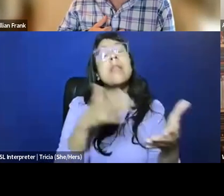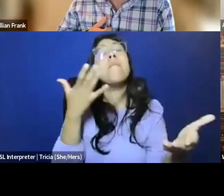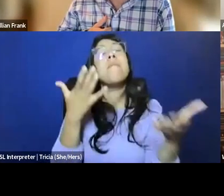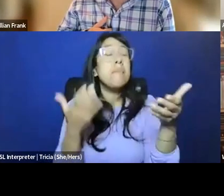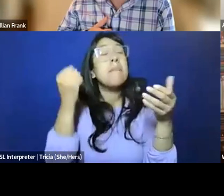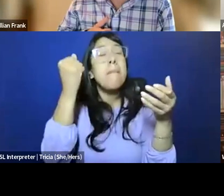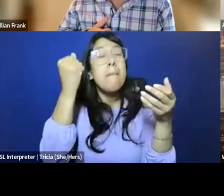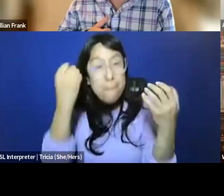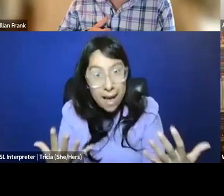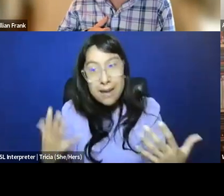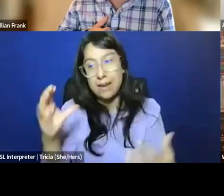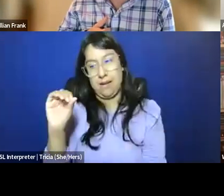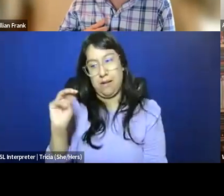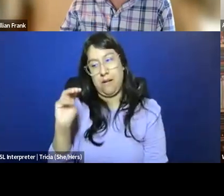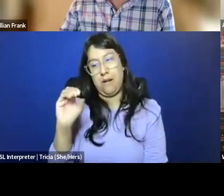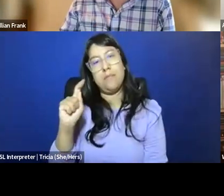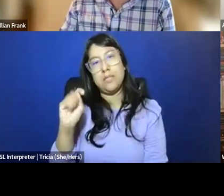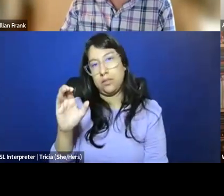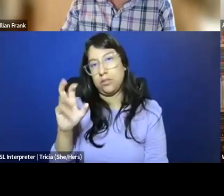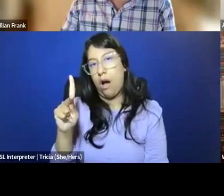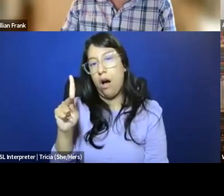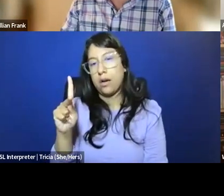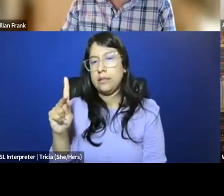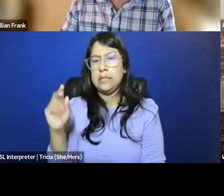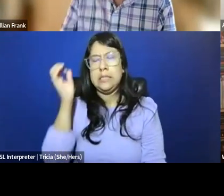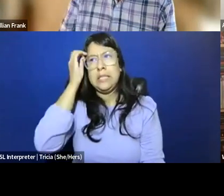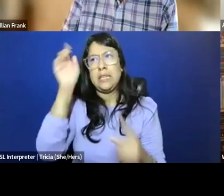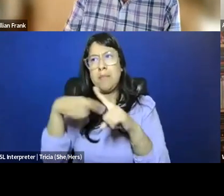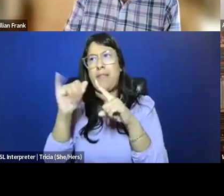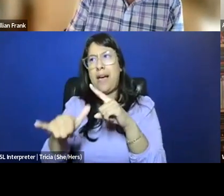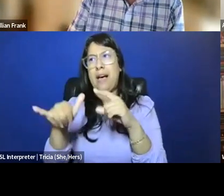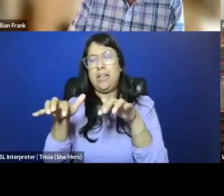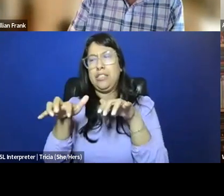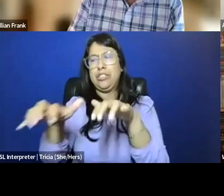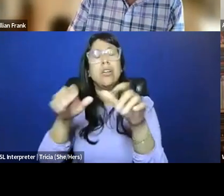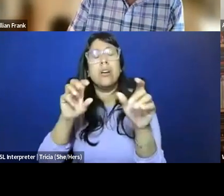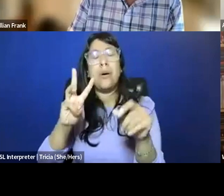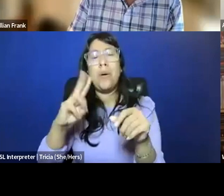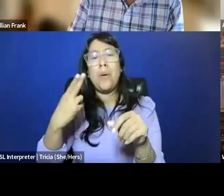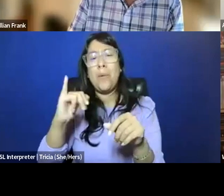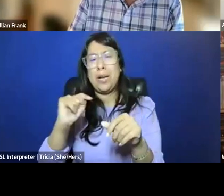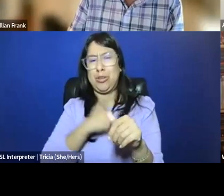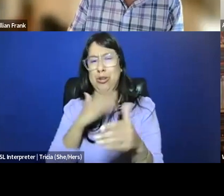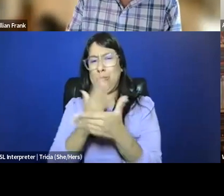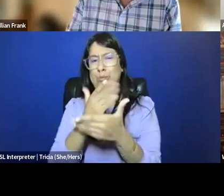so perhaps many, many, many Comstocks, which a disturbing thought, but go ahead, Whit, sorry to have interrupted you.